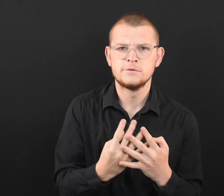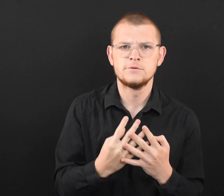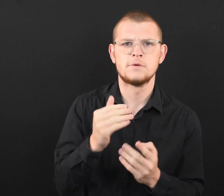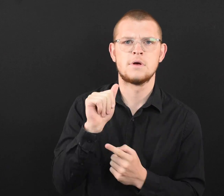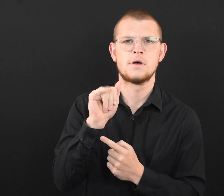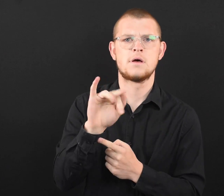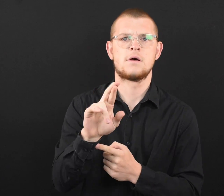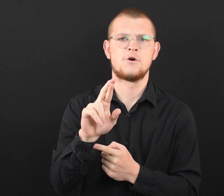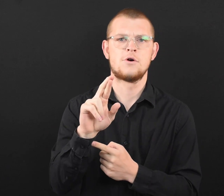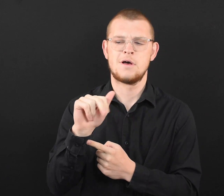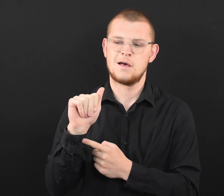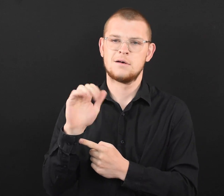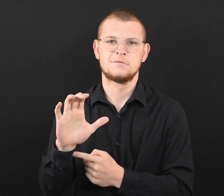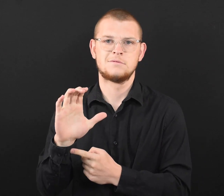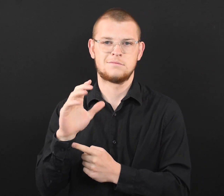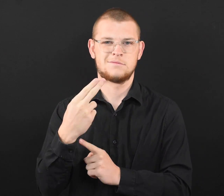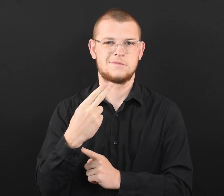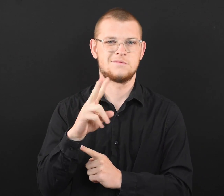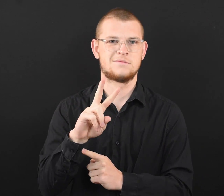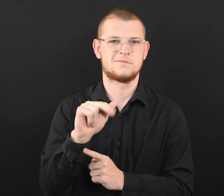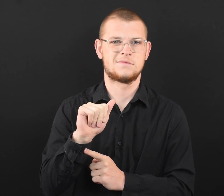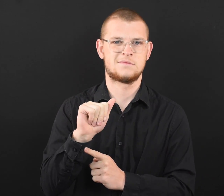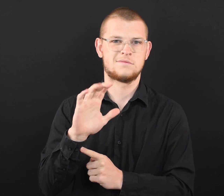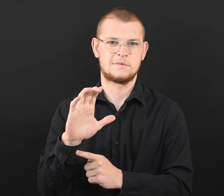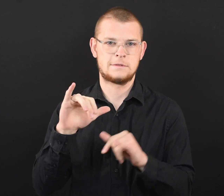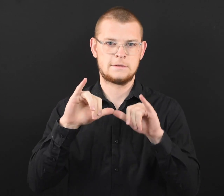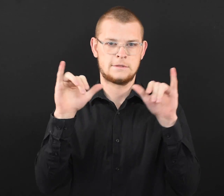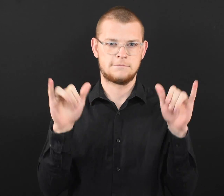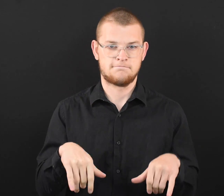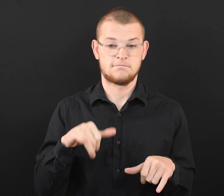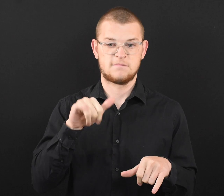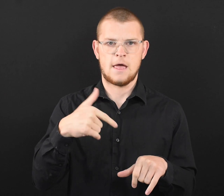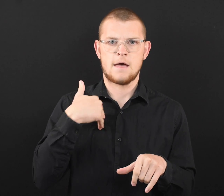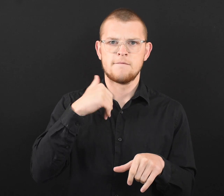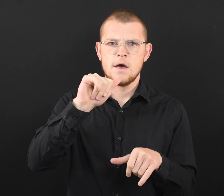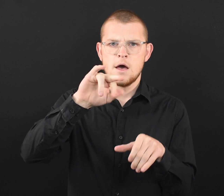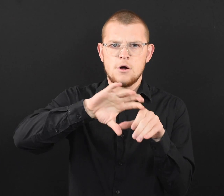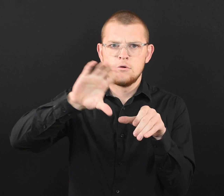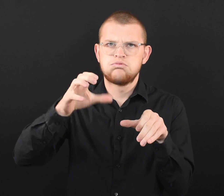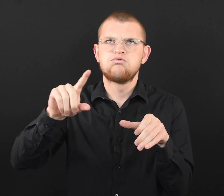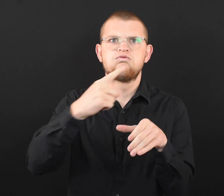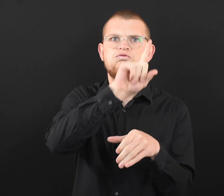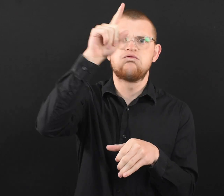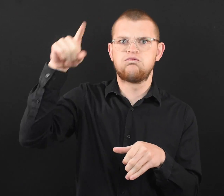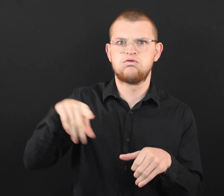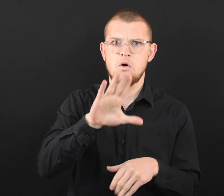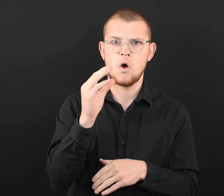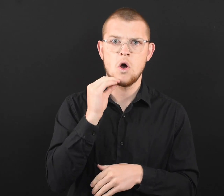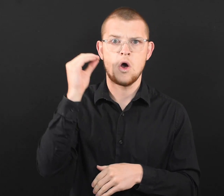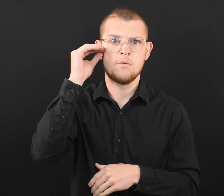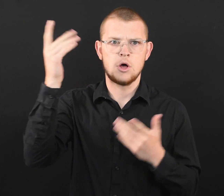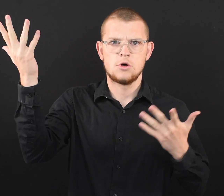ventilation and air conditioning system (HVAC, a system with air ducts that go throughout the home)